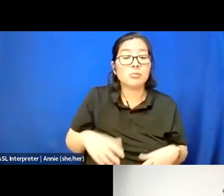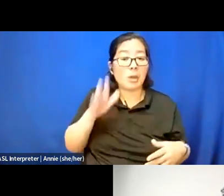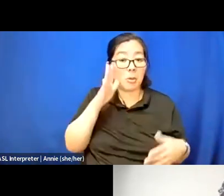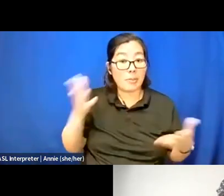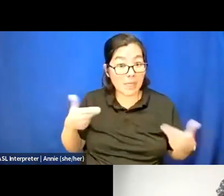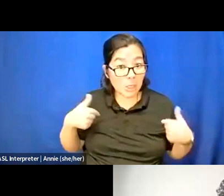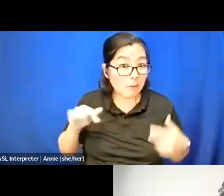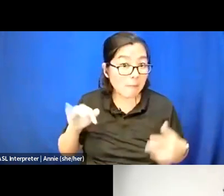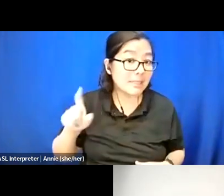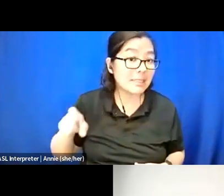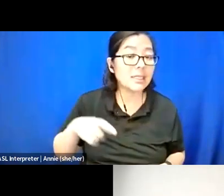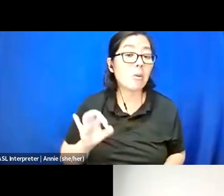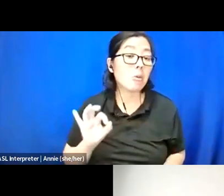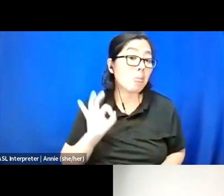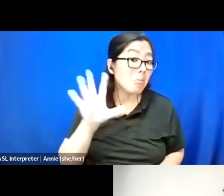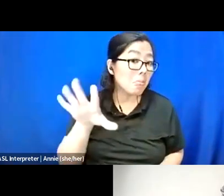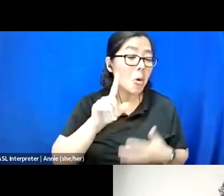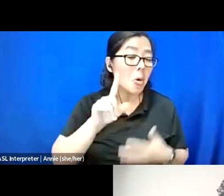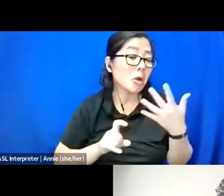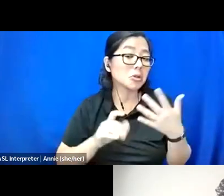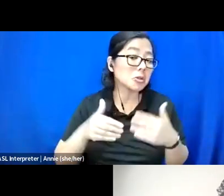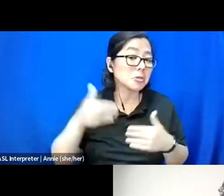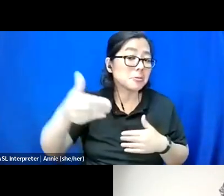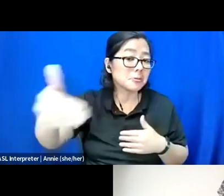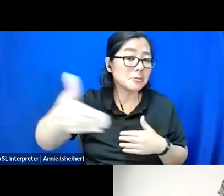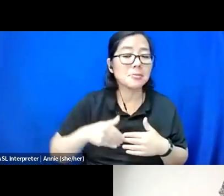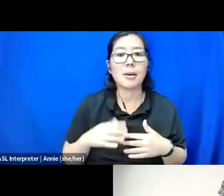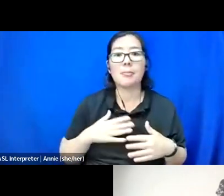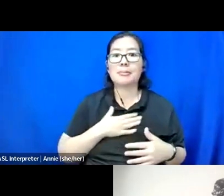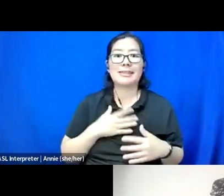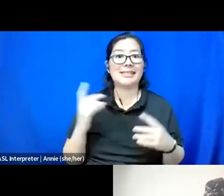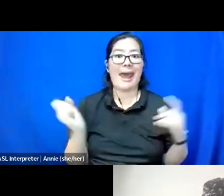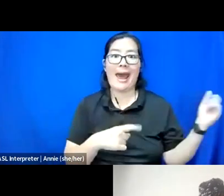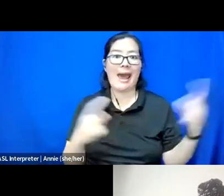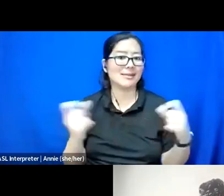I'll throw some questions out every now and then, but please ask each other things just